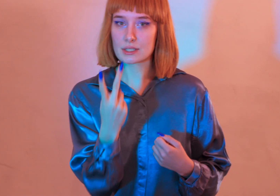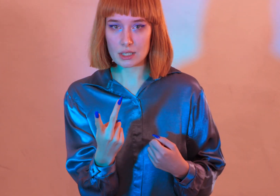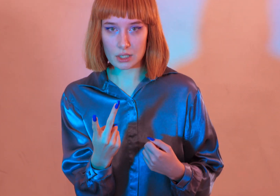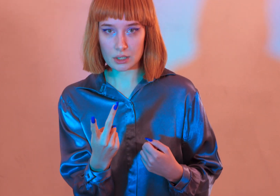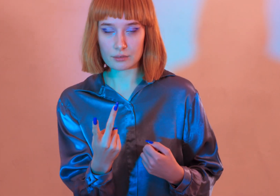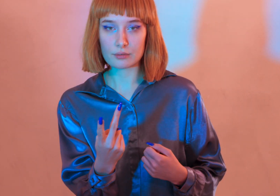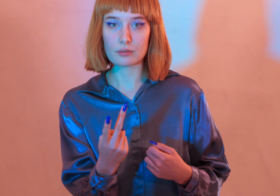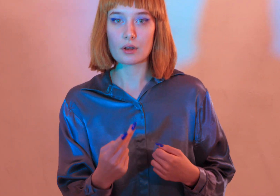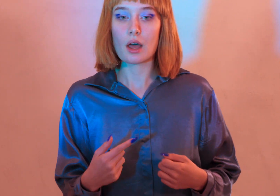i know that i can see it